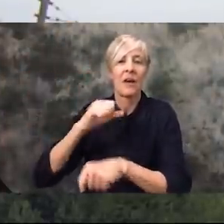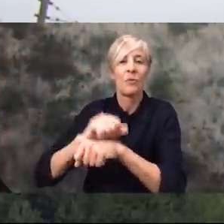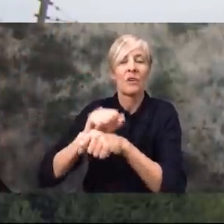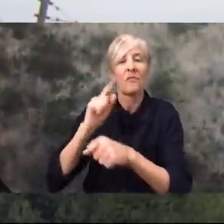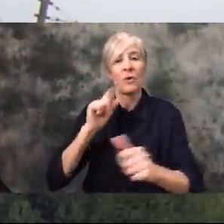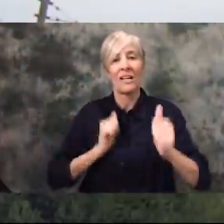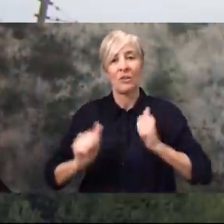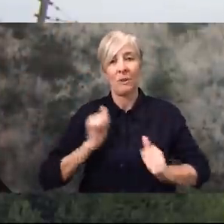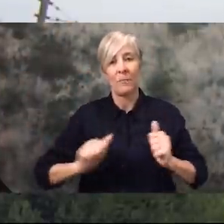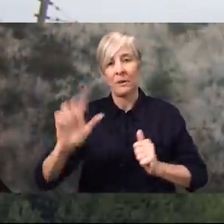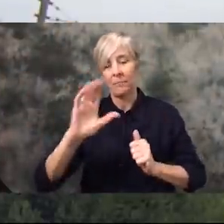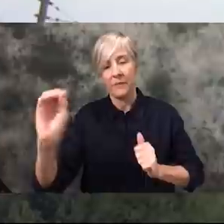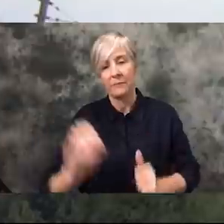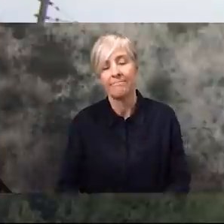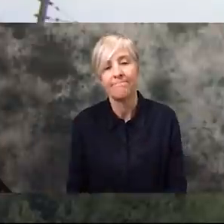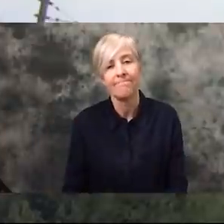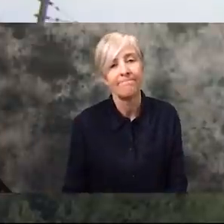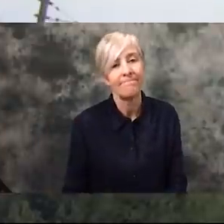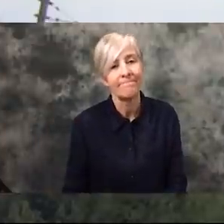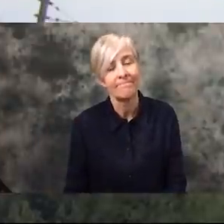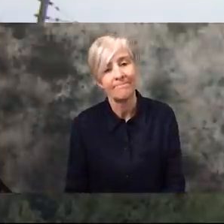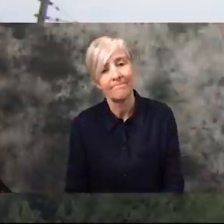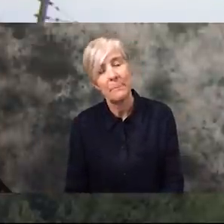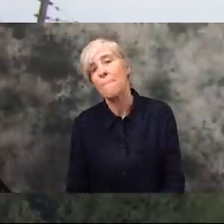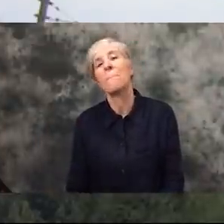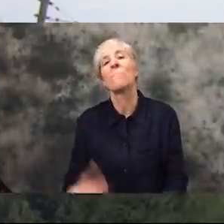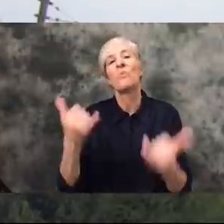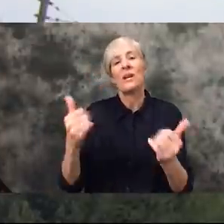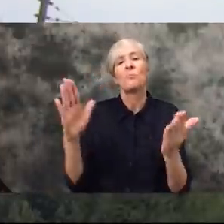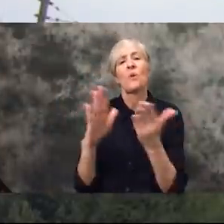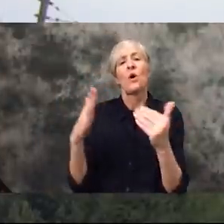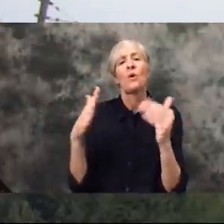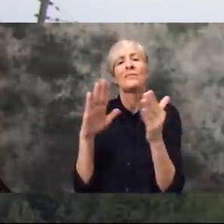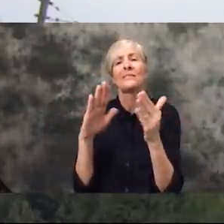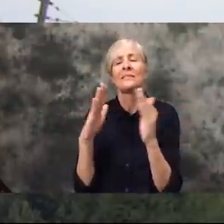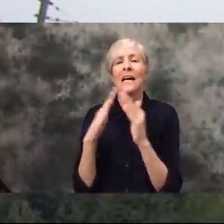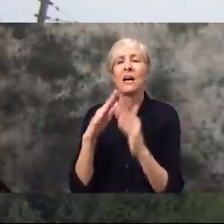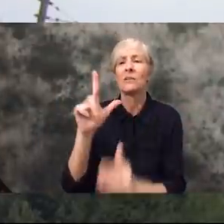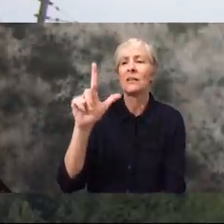for an Entertainment Company. And I'm currently in the small town of Limena.